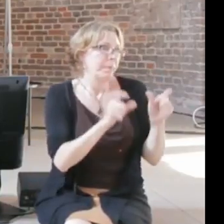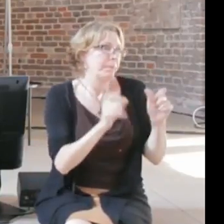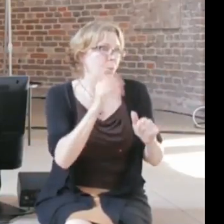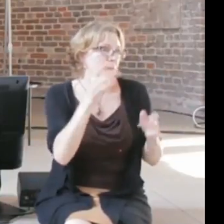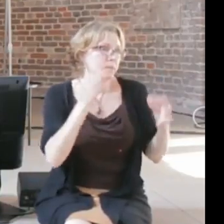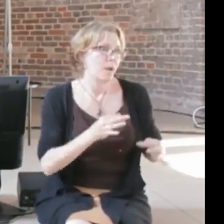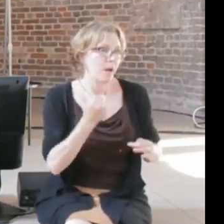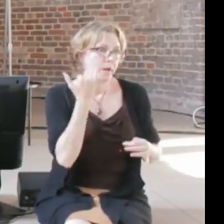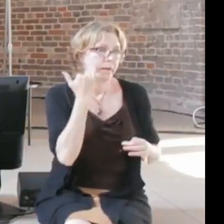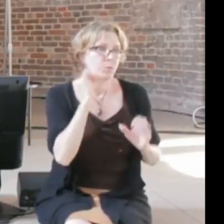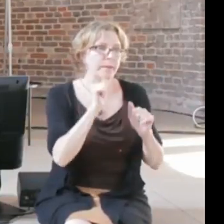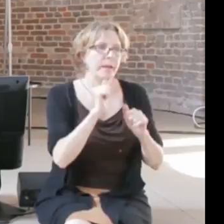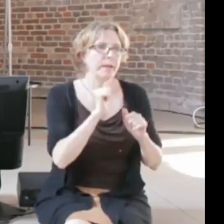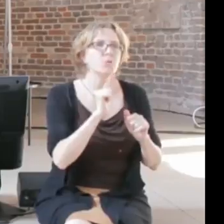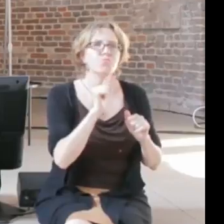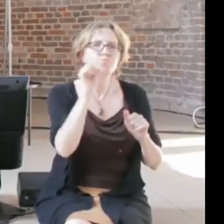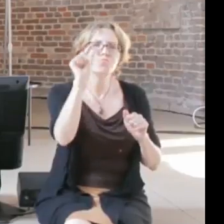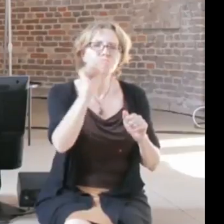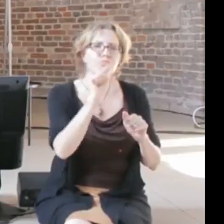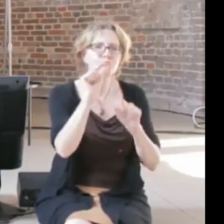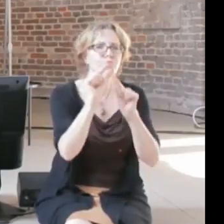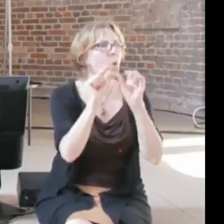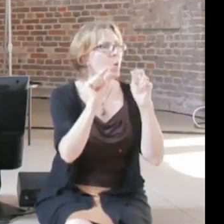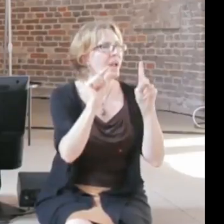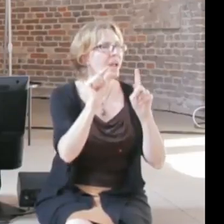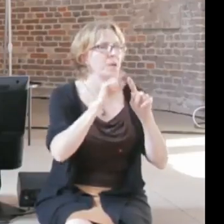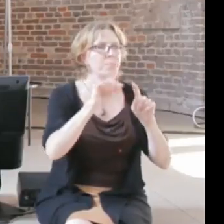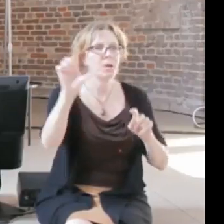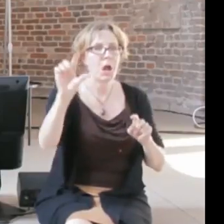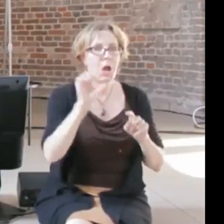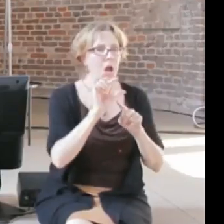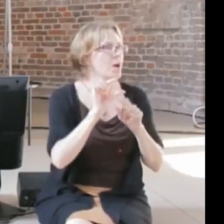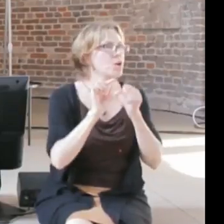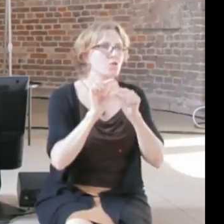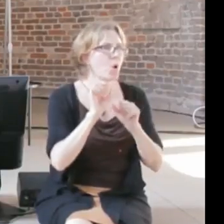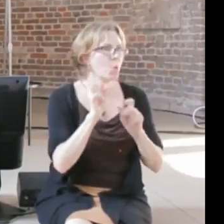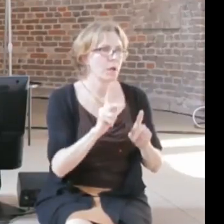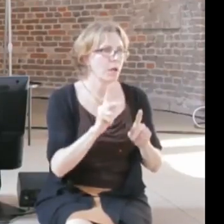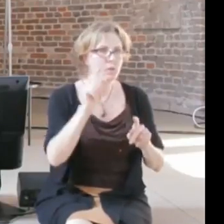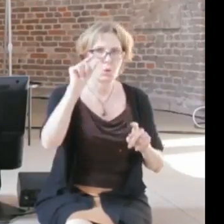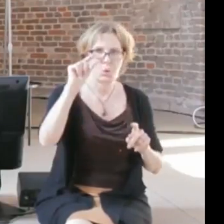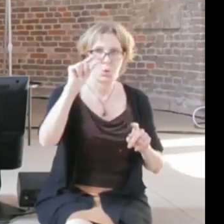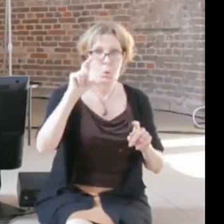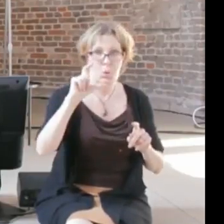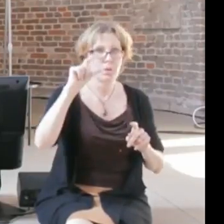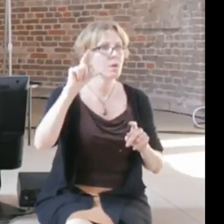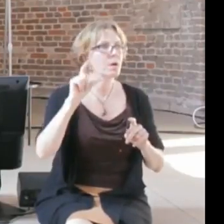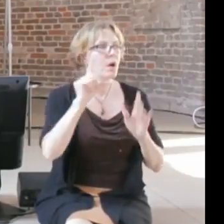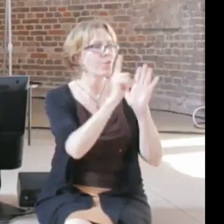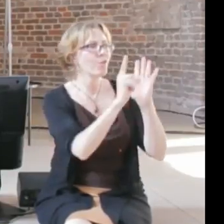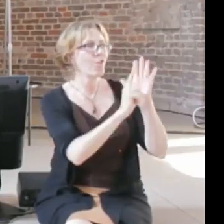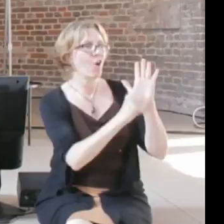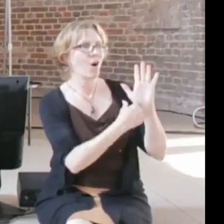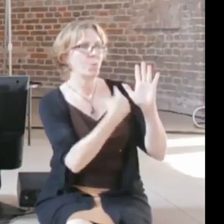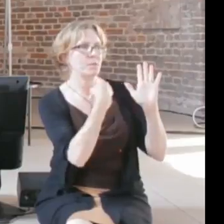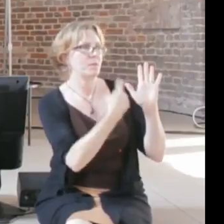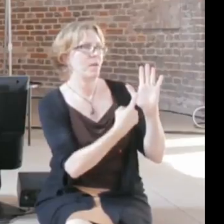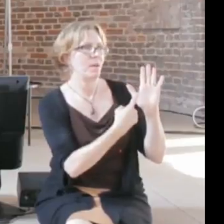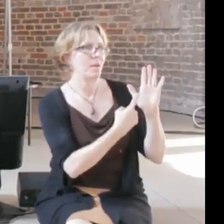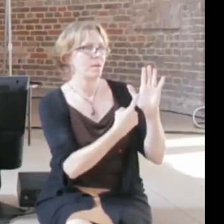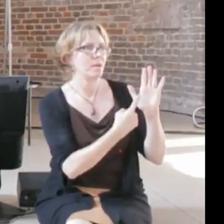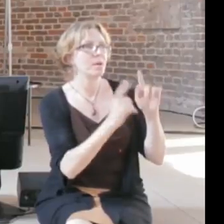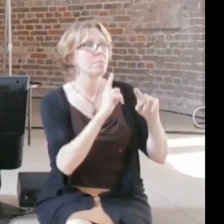what we consider is actually fair, the law will invariably be far behind the technological